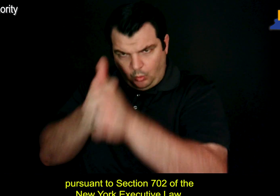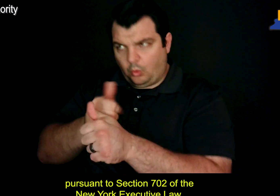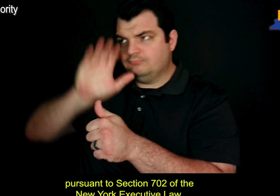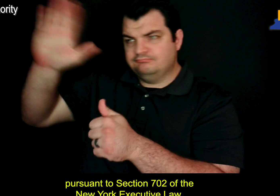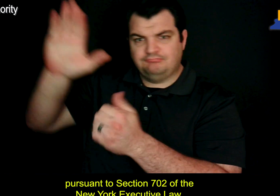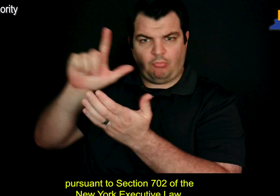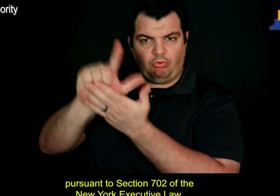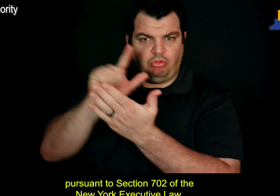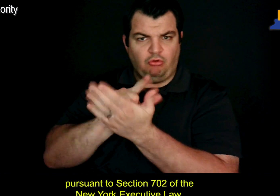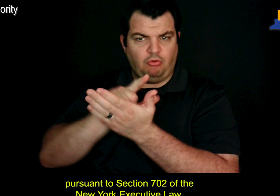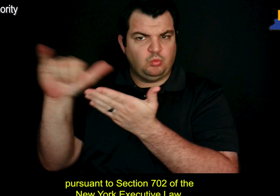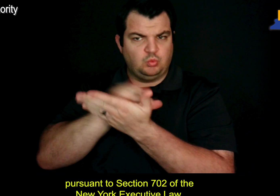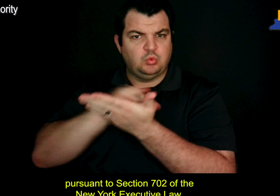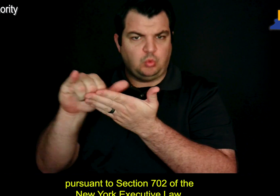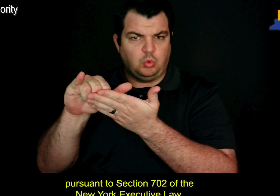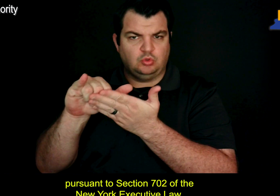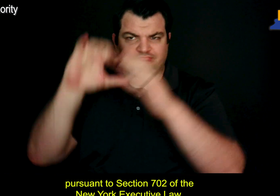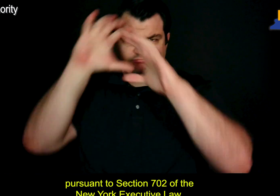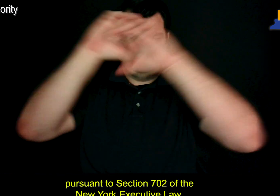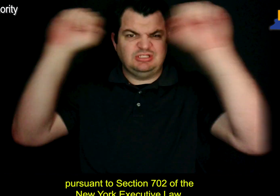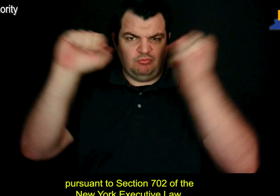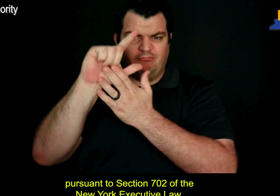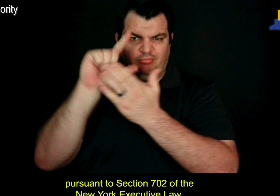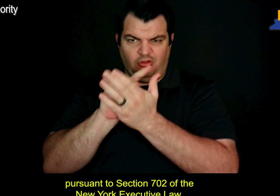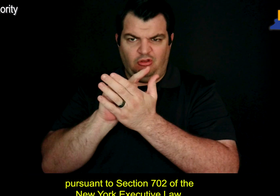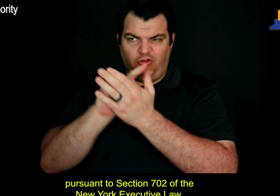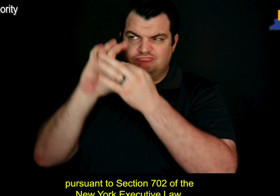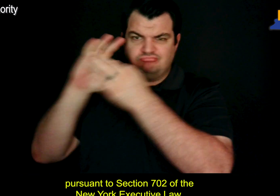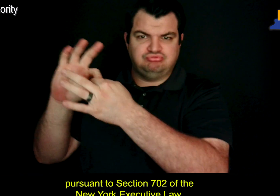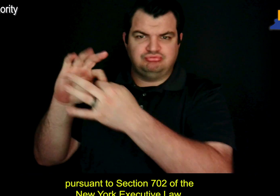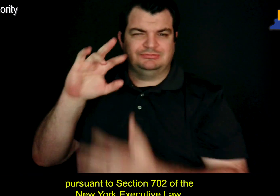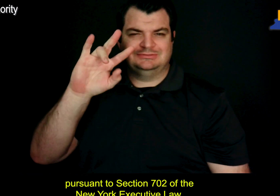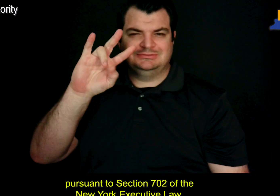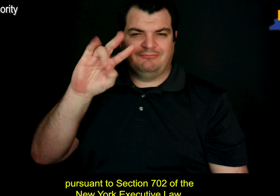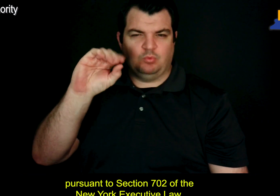pursuant to Section 702 of the New York Executive Law.